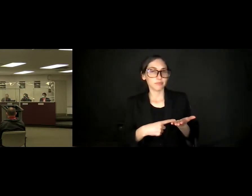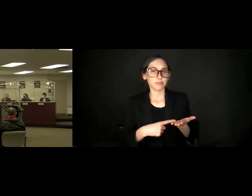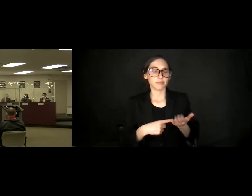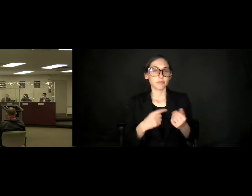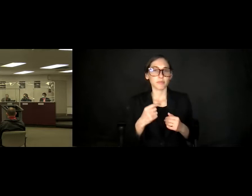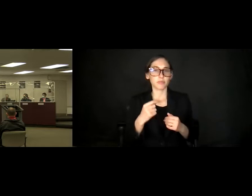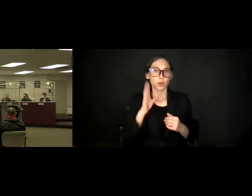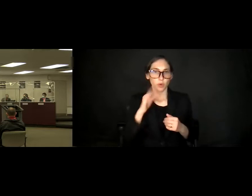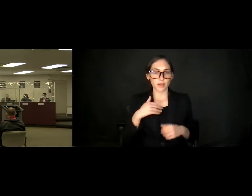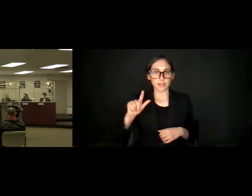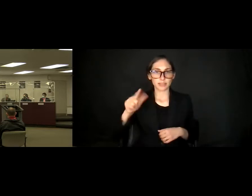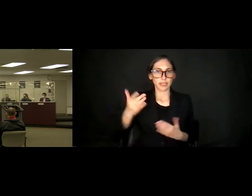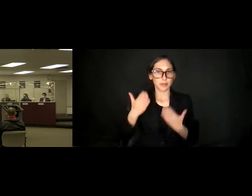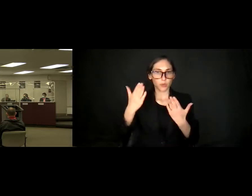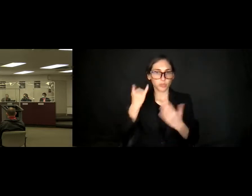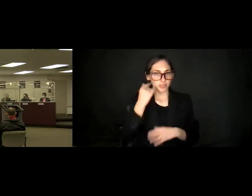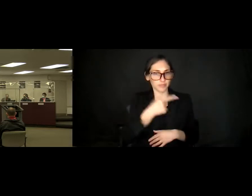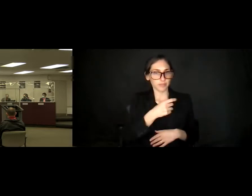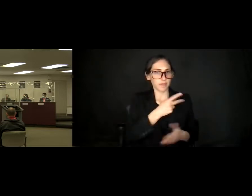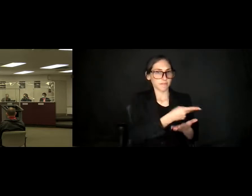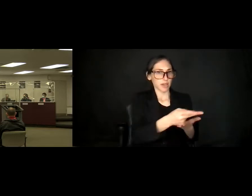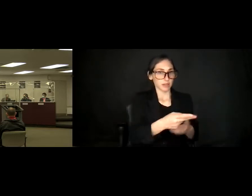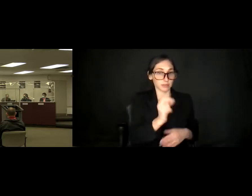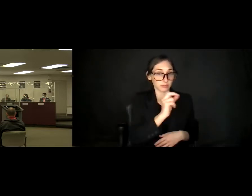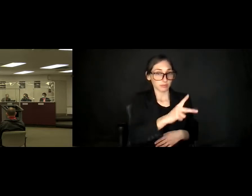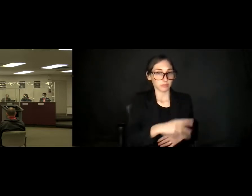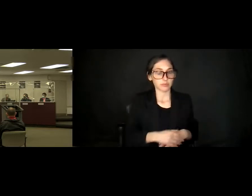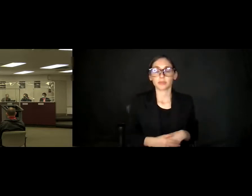second motion if this one fails. Okay.